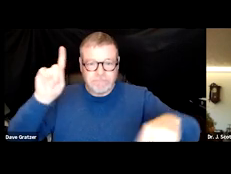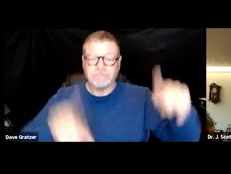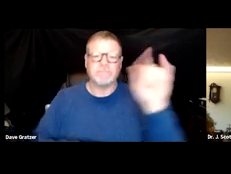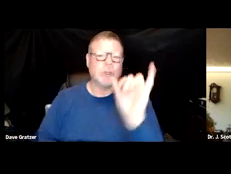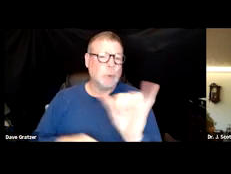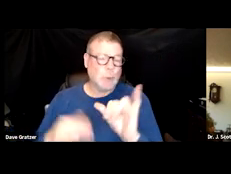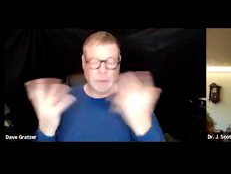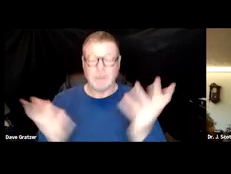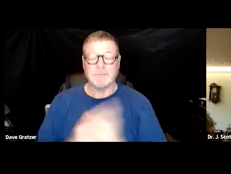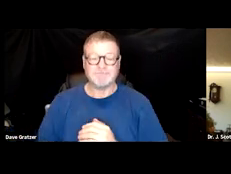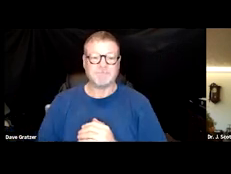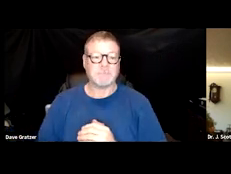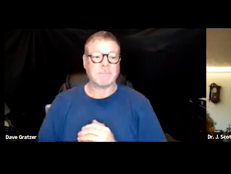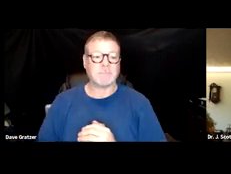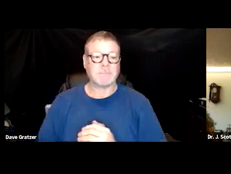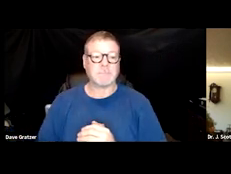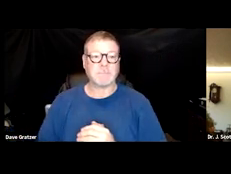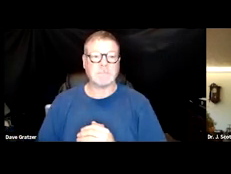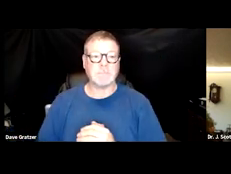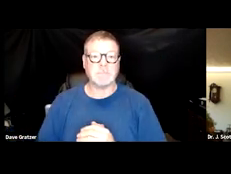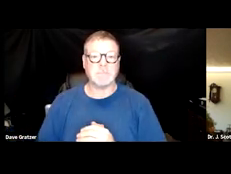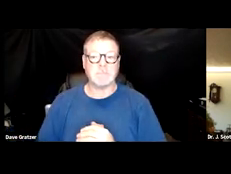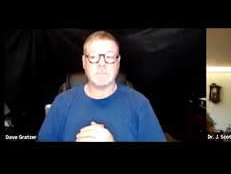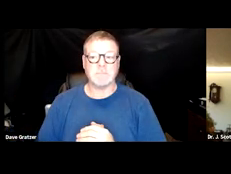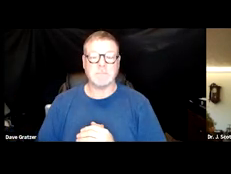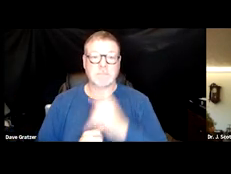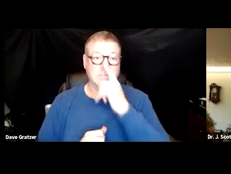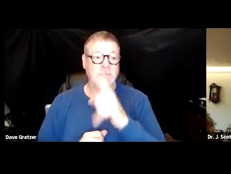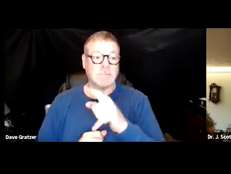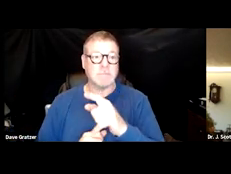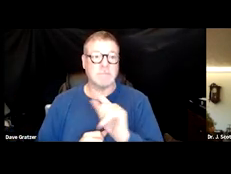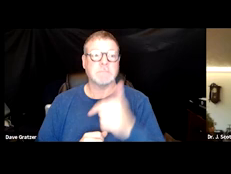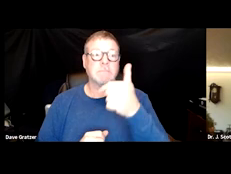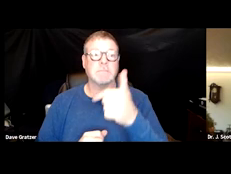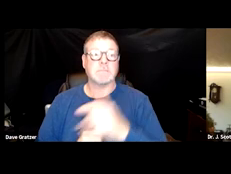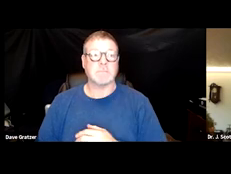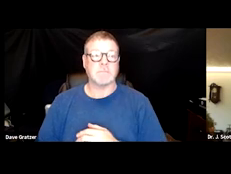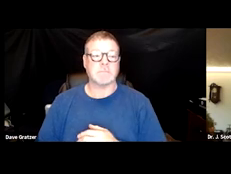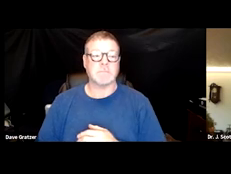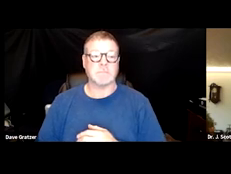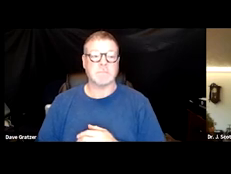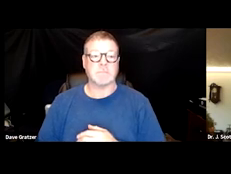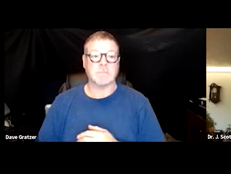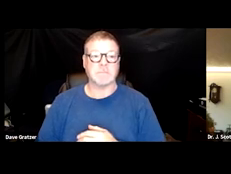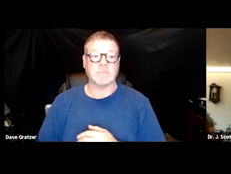Okay, so can, are you guys able to advance the slide? Oh there it goes, oh that's slow.